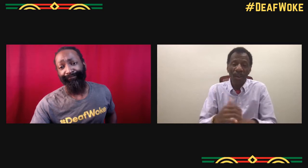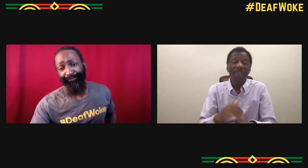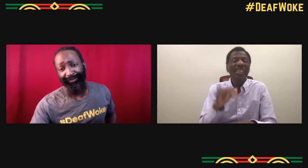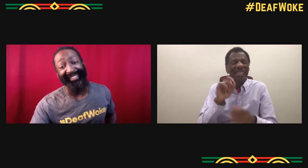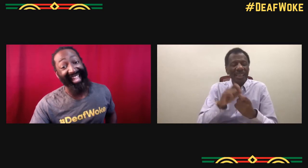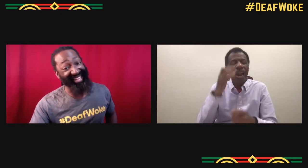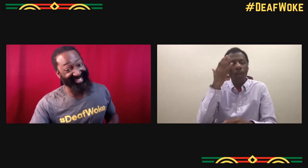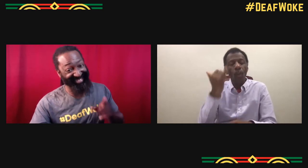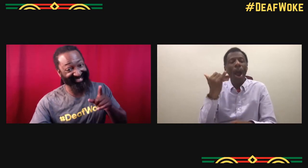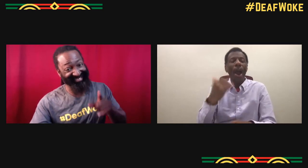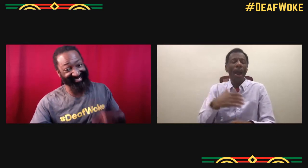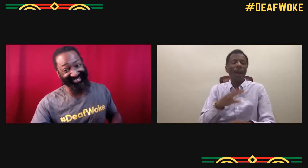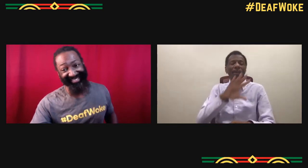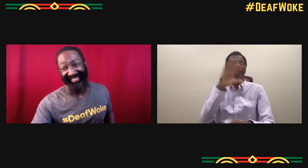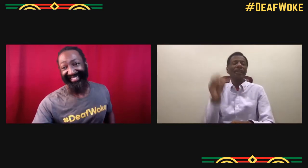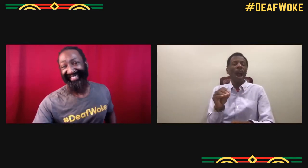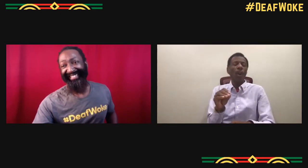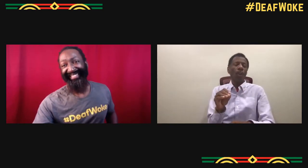That's the thing, is make change happen.